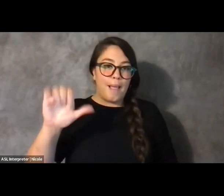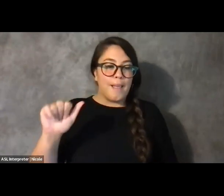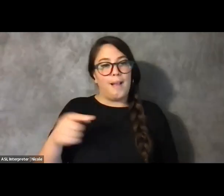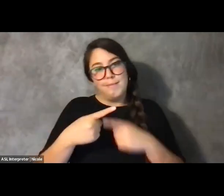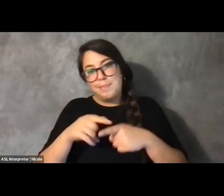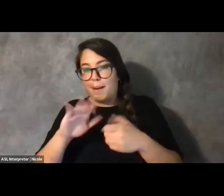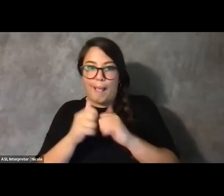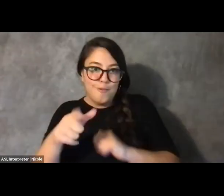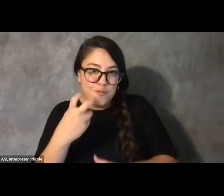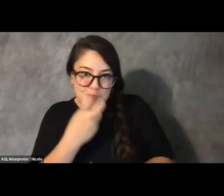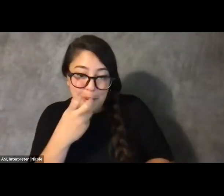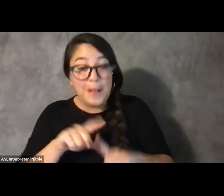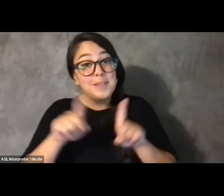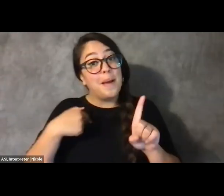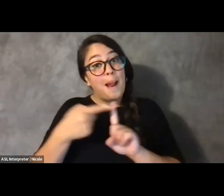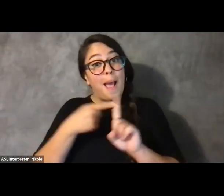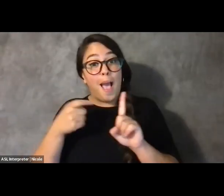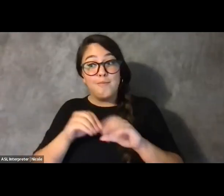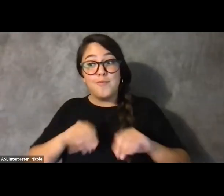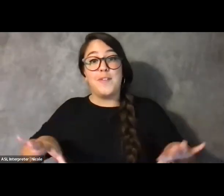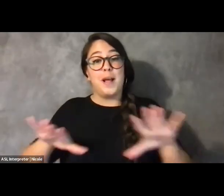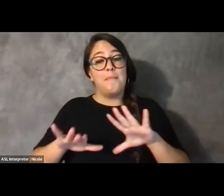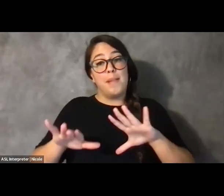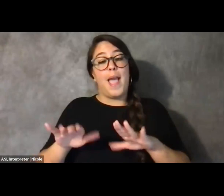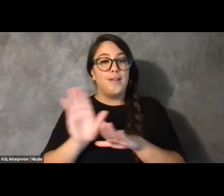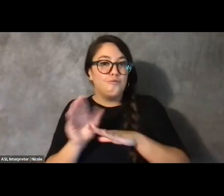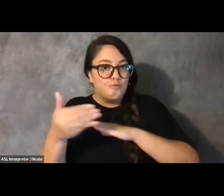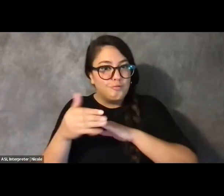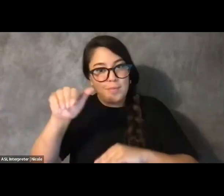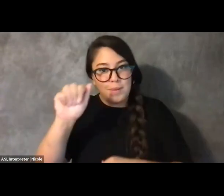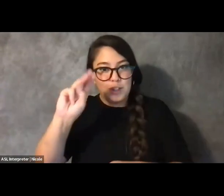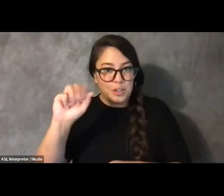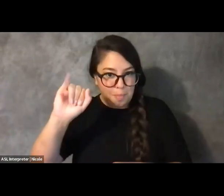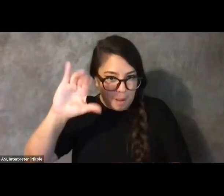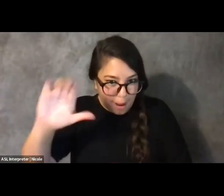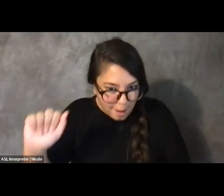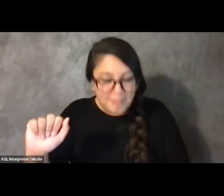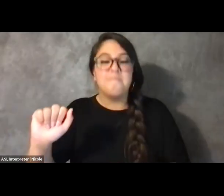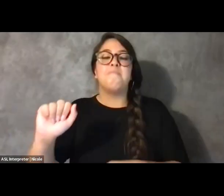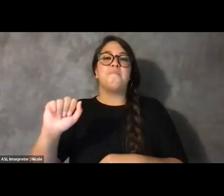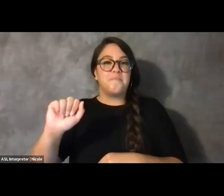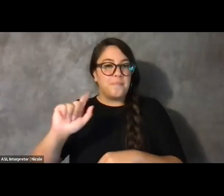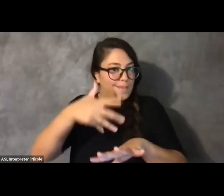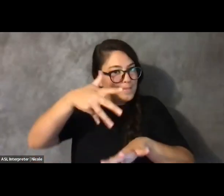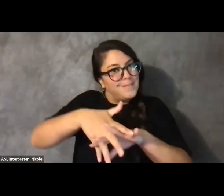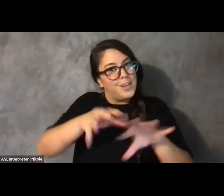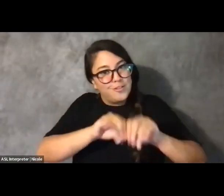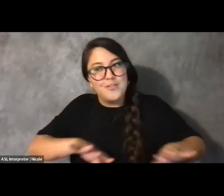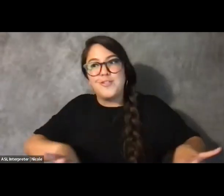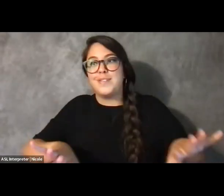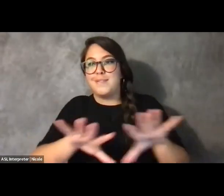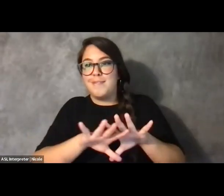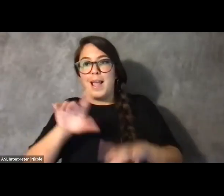I am from the land of Xaymaca, Jamaica, the indigenous land of the Tainos.